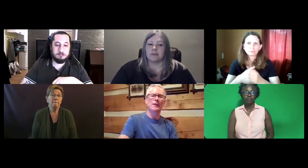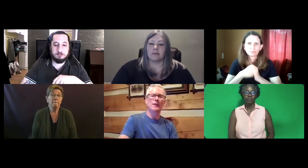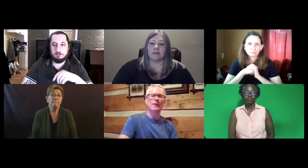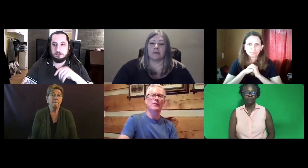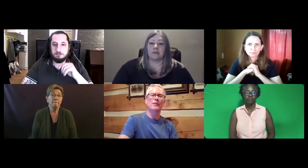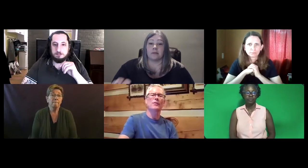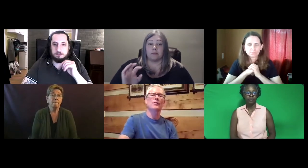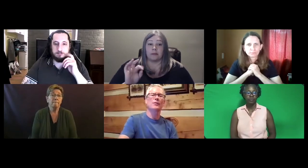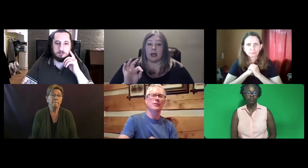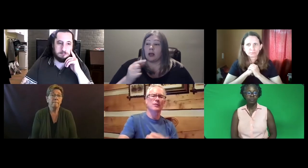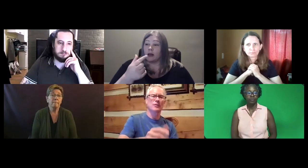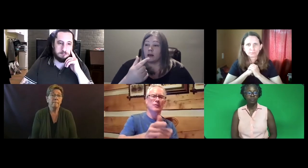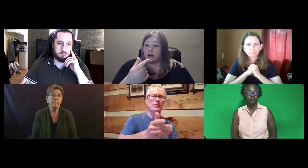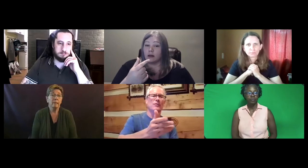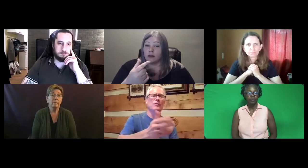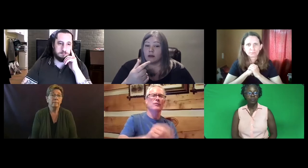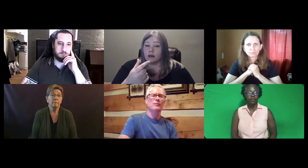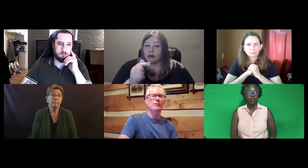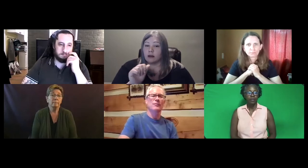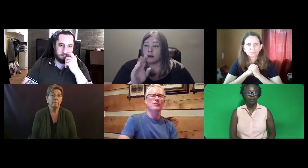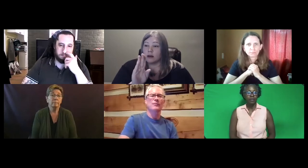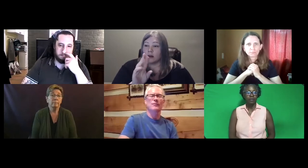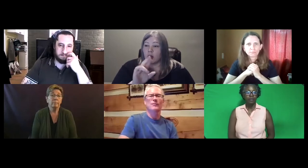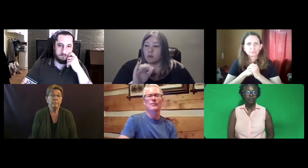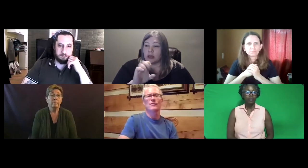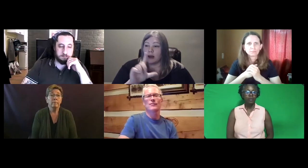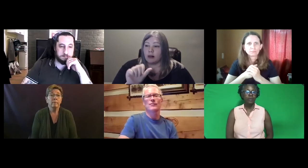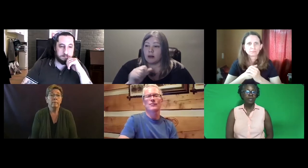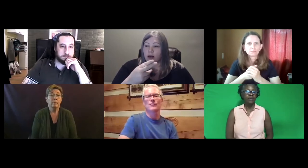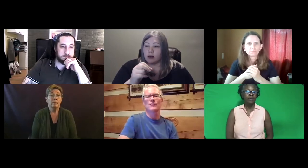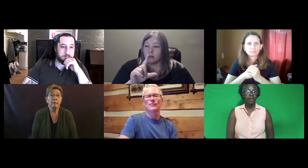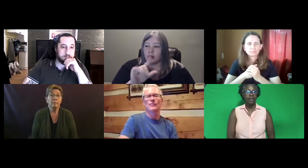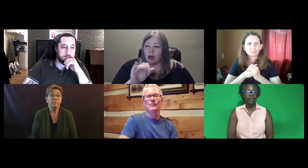Katie: Okay.